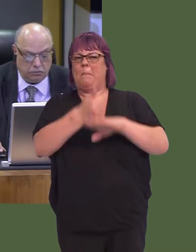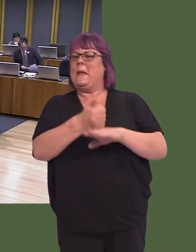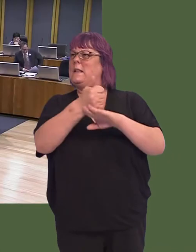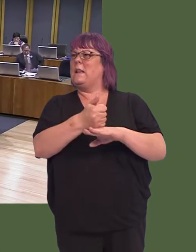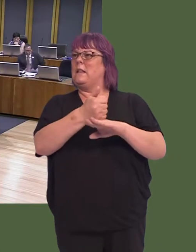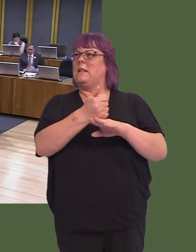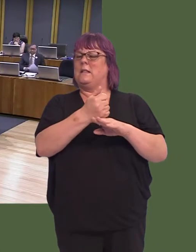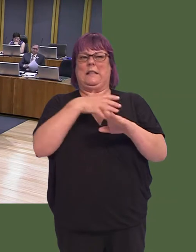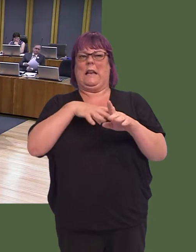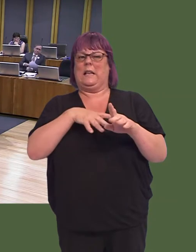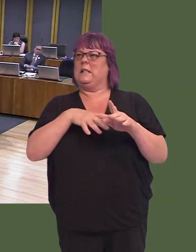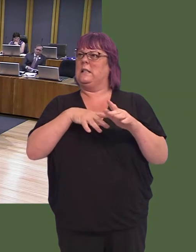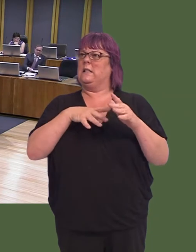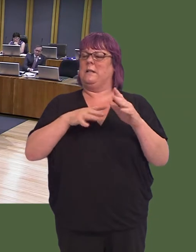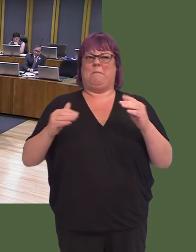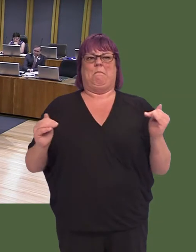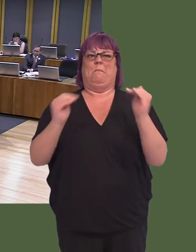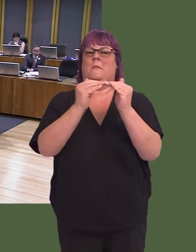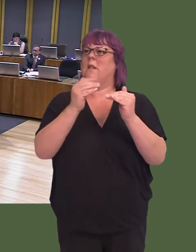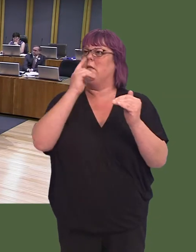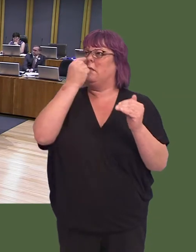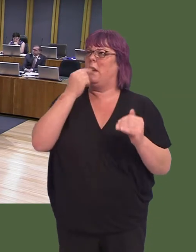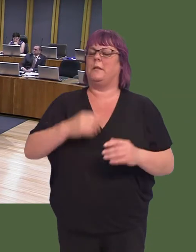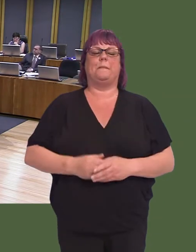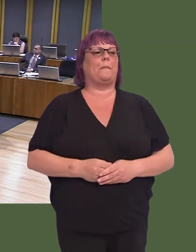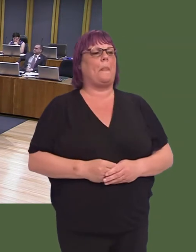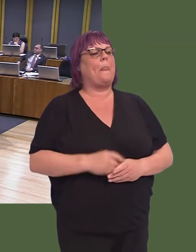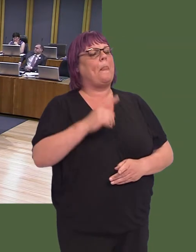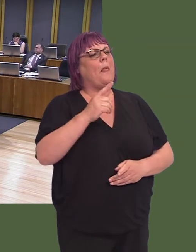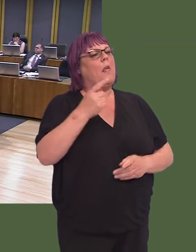Carwyn Jones AM: I can say, at the request of the Cabinet Secretary, the chief ambulance